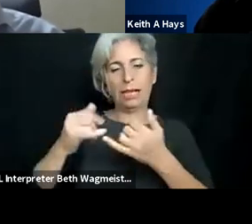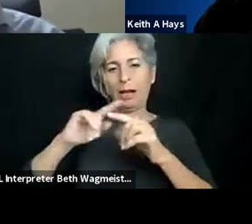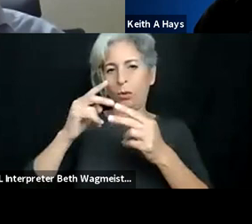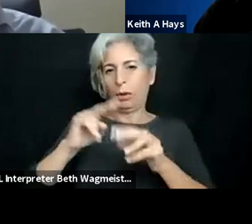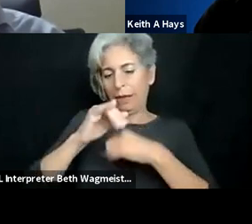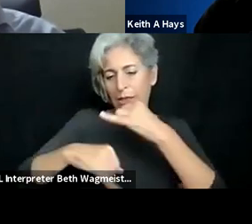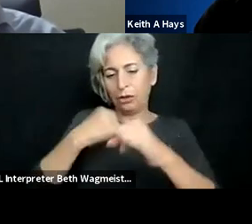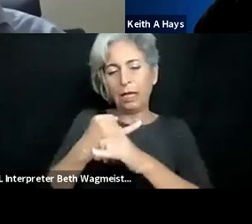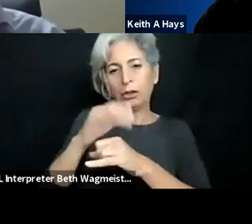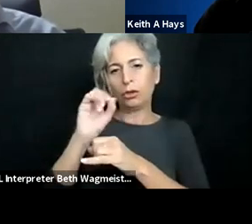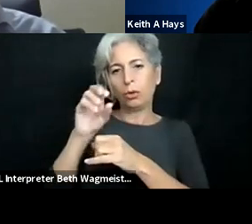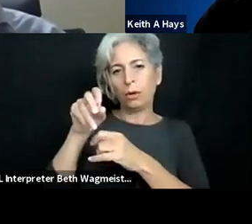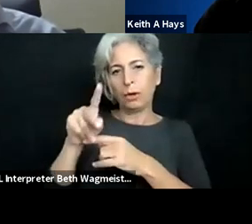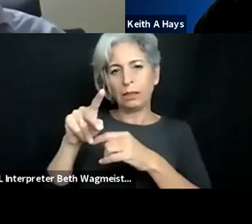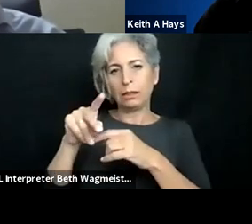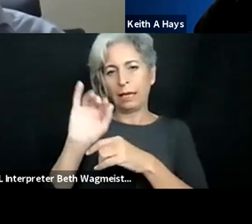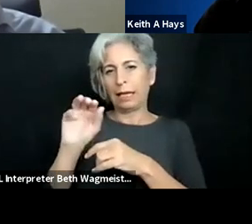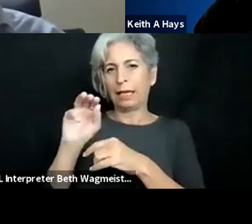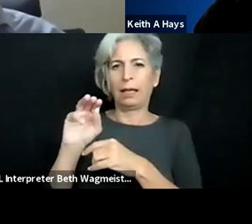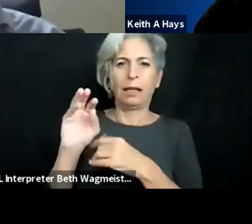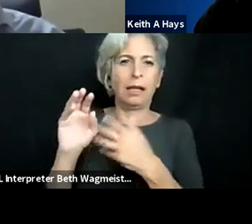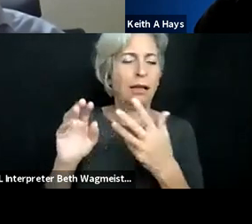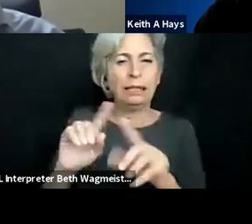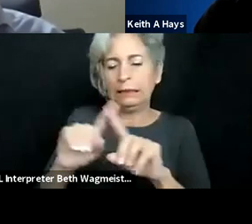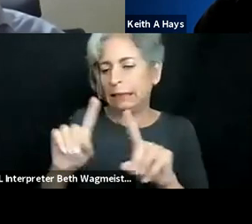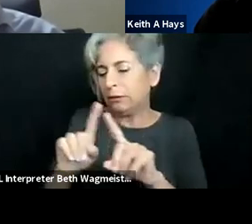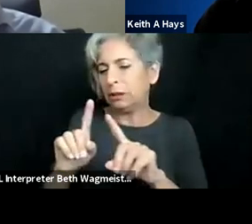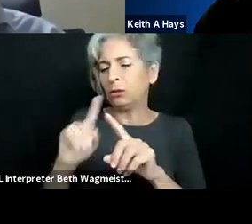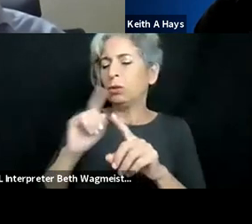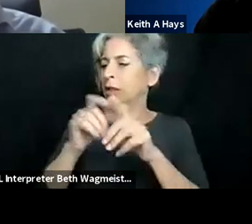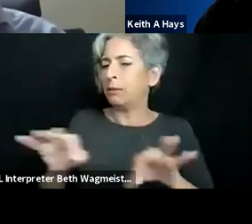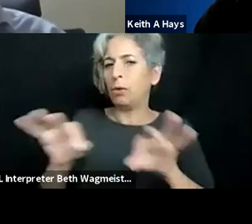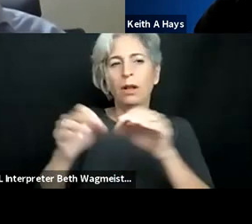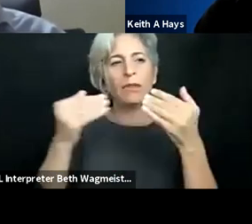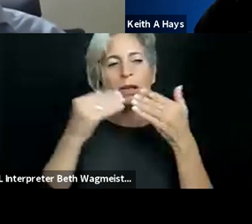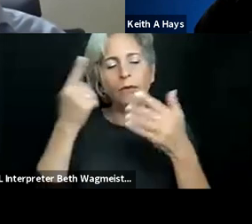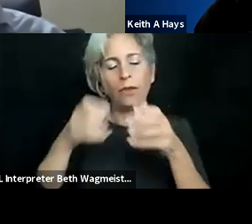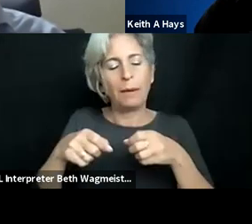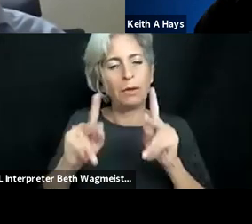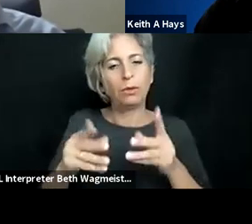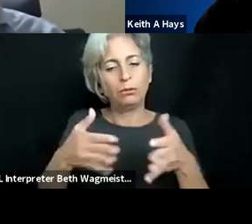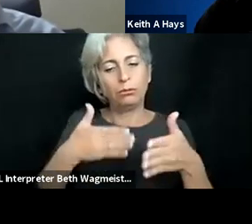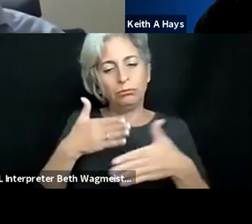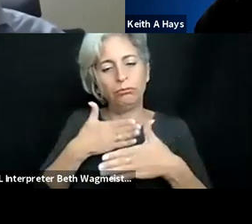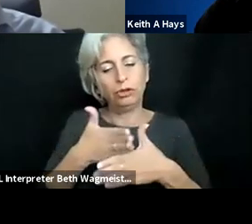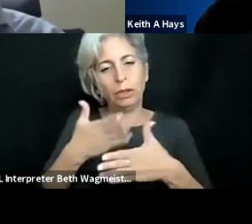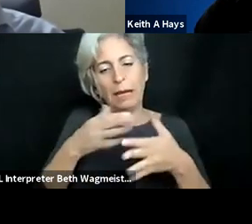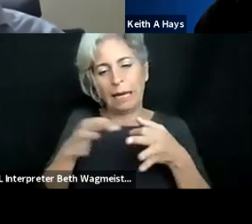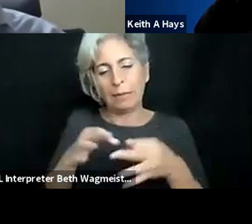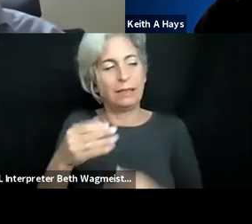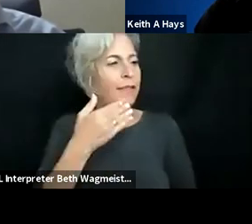universities in this regarding only grow wider. That is why especially now platforms like M-Enabling are more important than